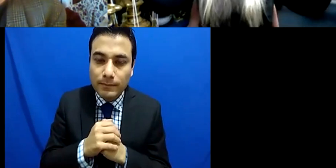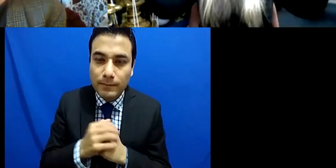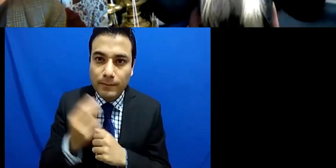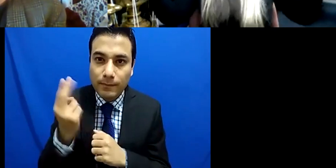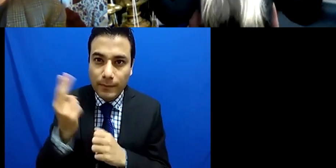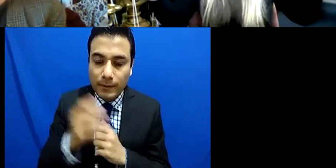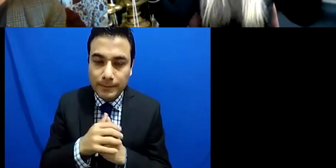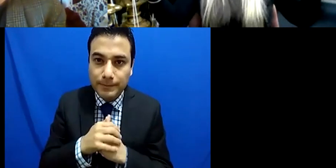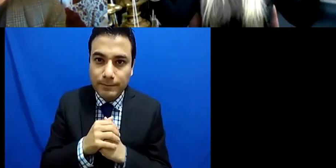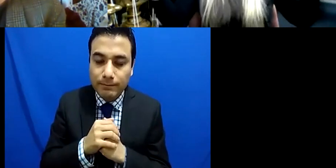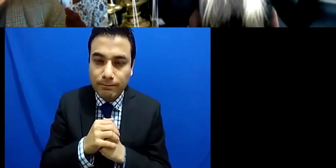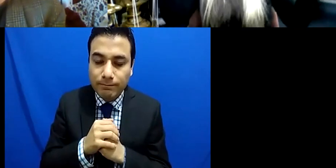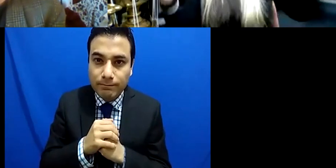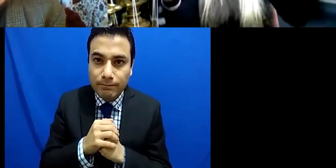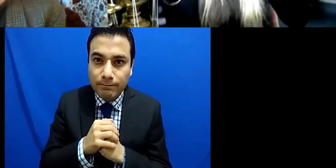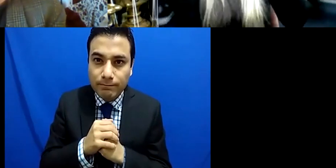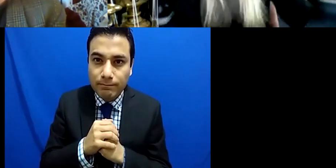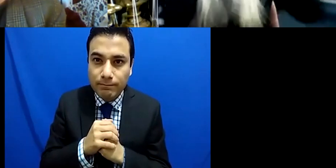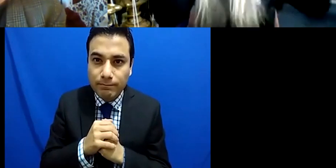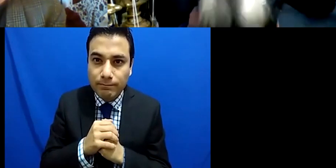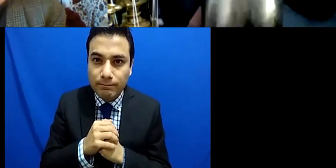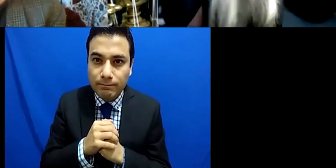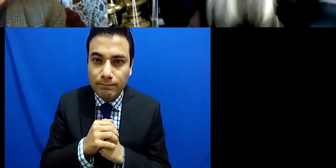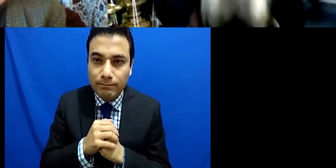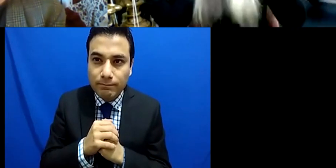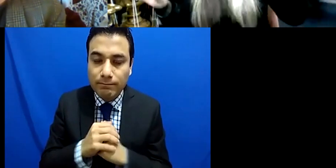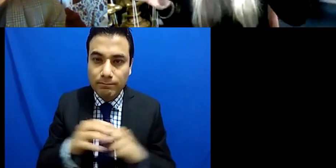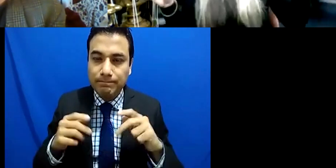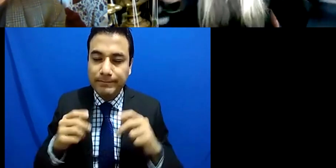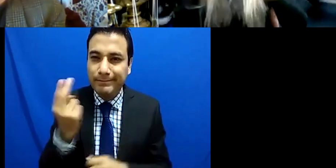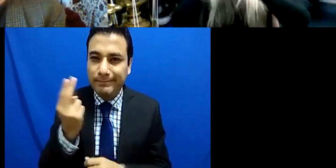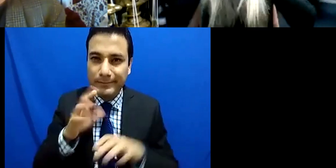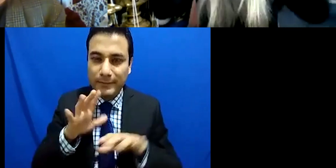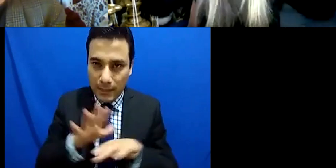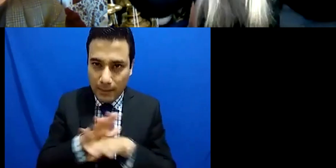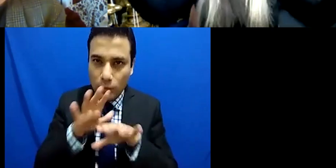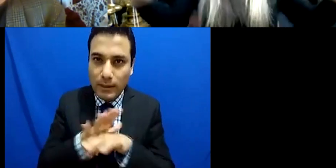but at the same time there's this balance of also looking in all directions to expand